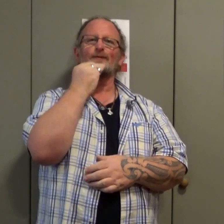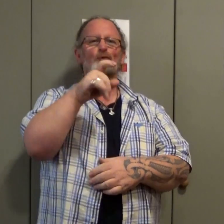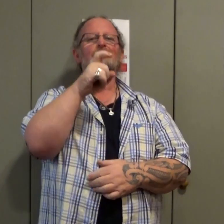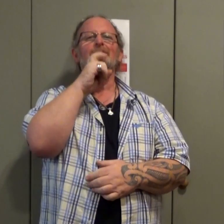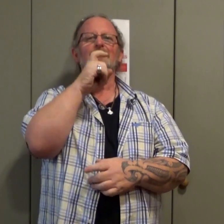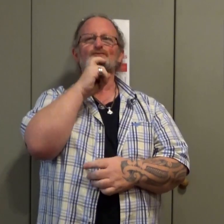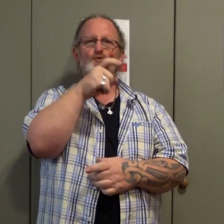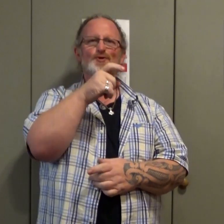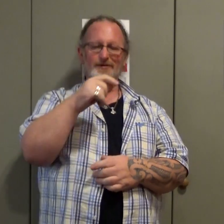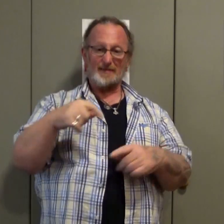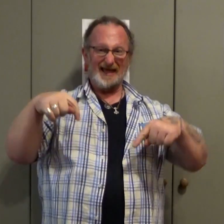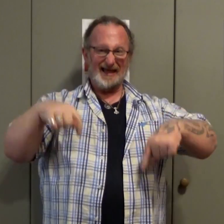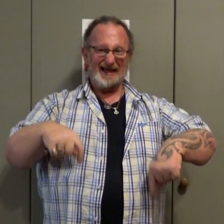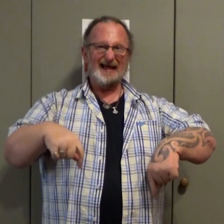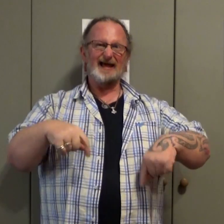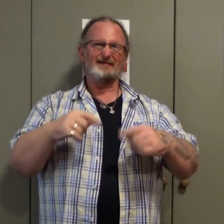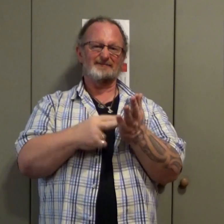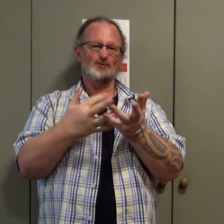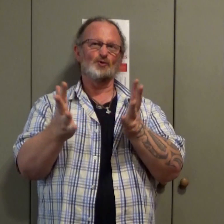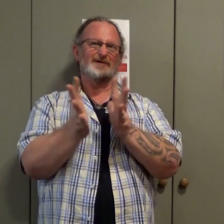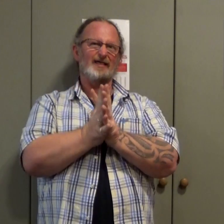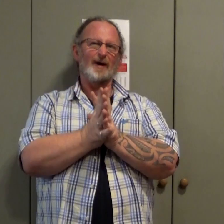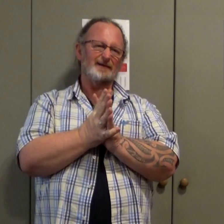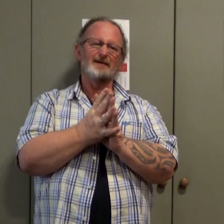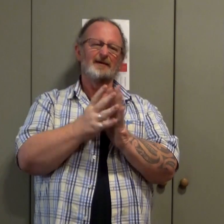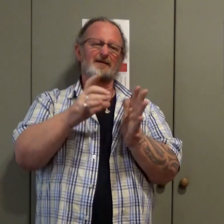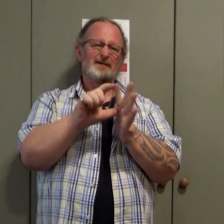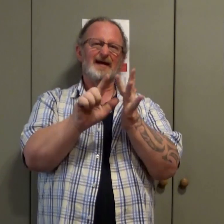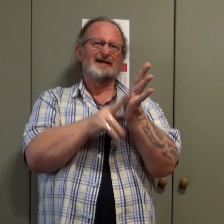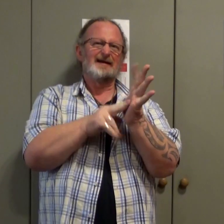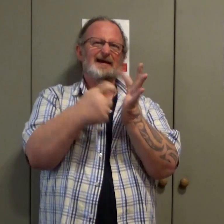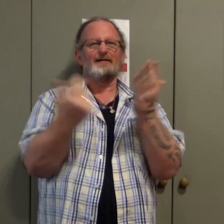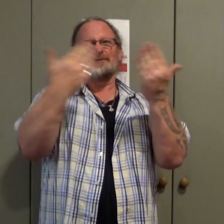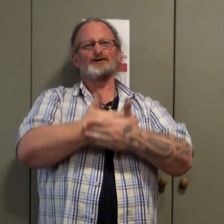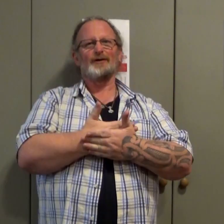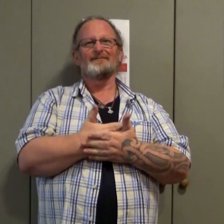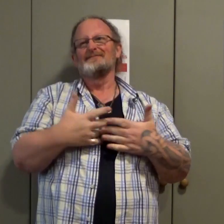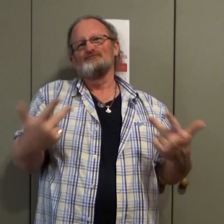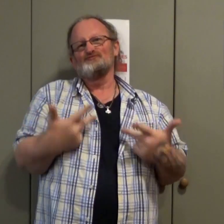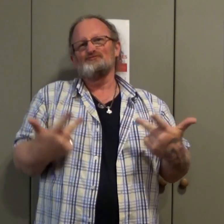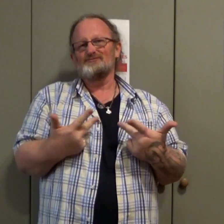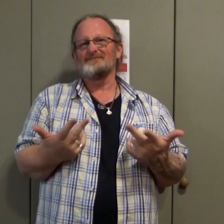because in England usually eat [dinner] at 12:00pm while in NSW we have another perspective